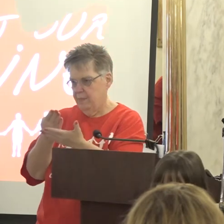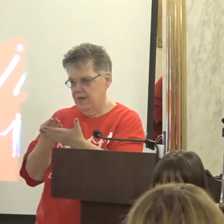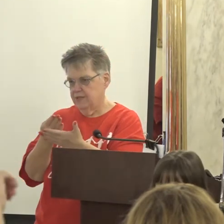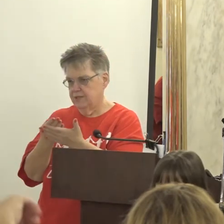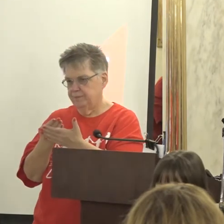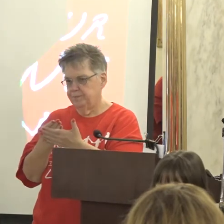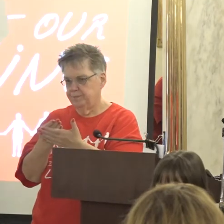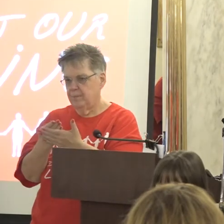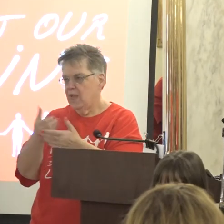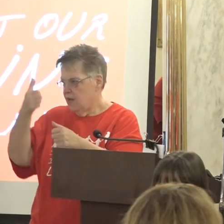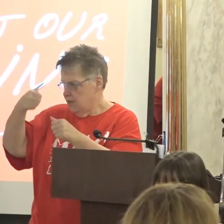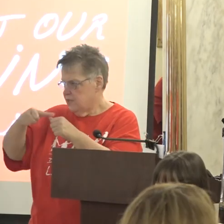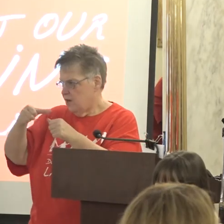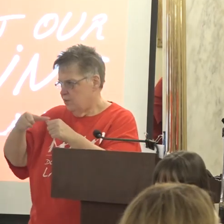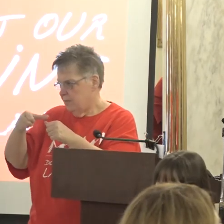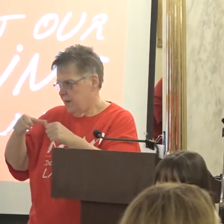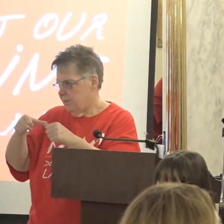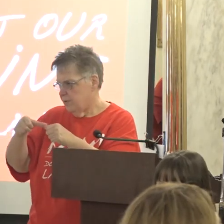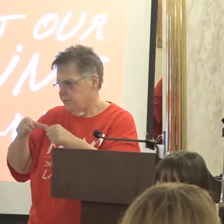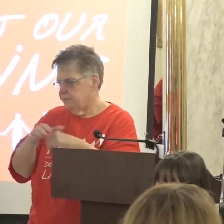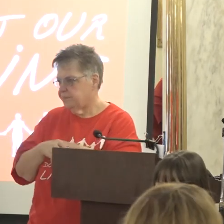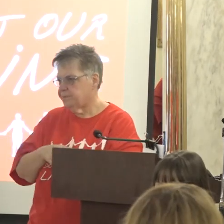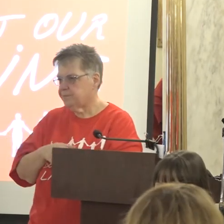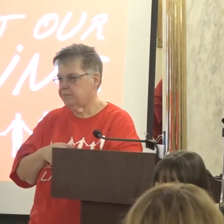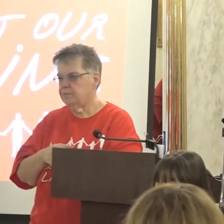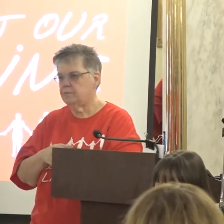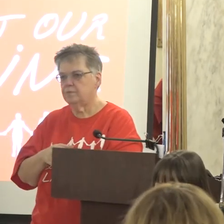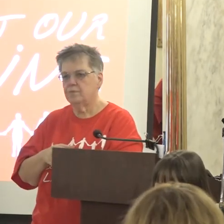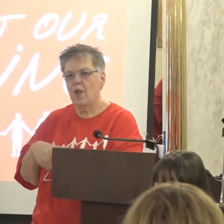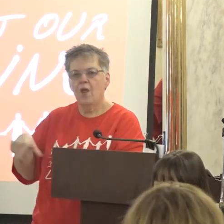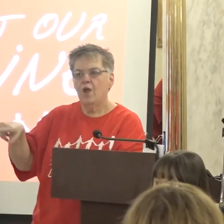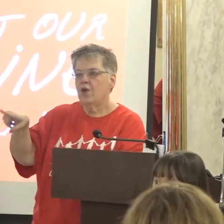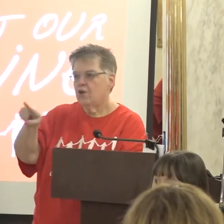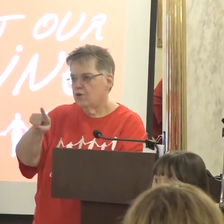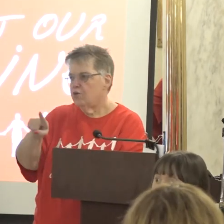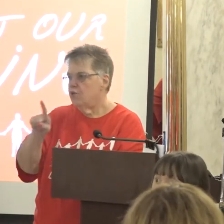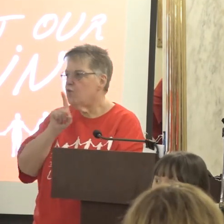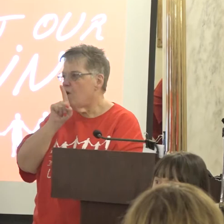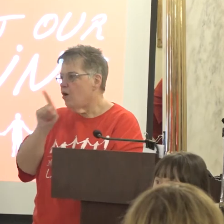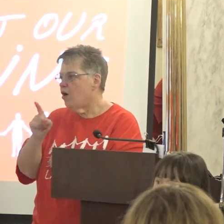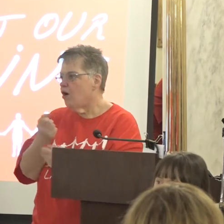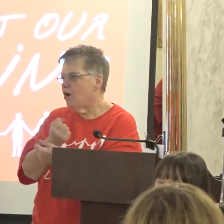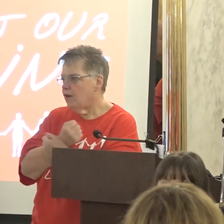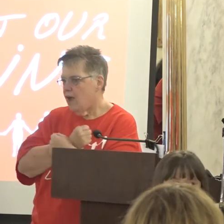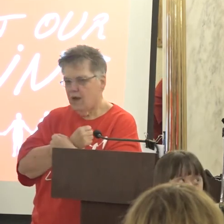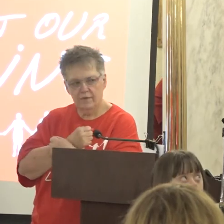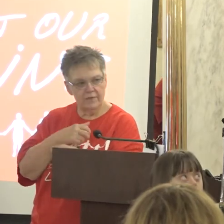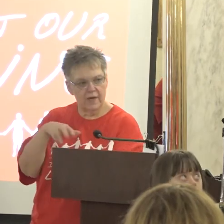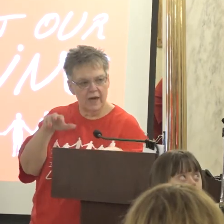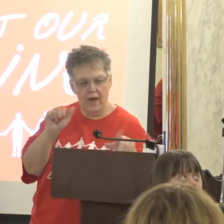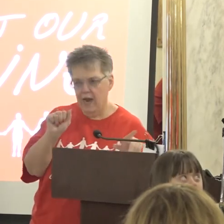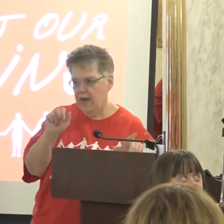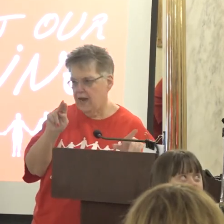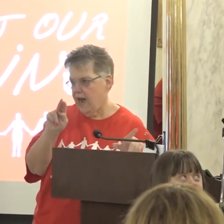So just remember this You are loved Anna And Gracie